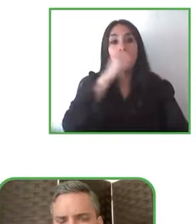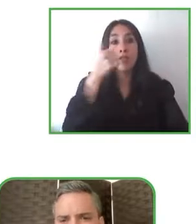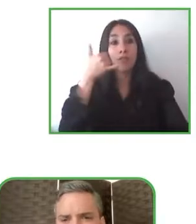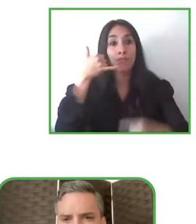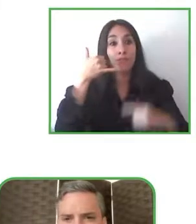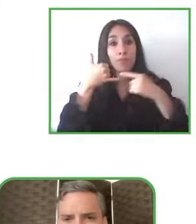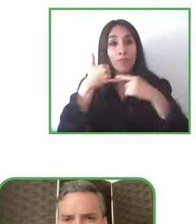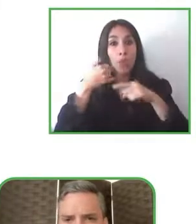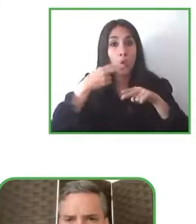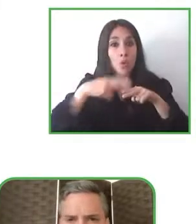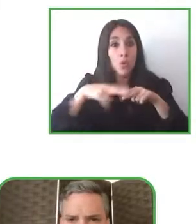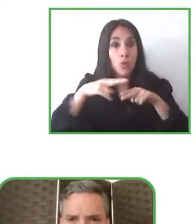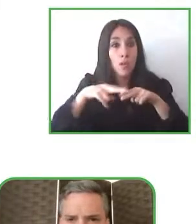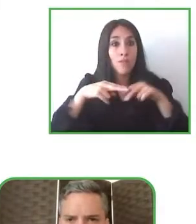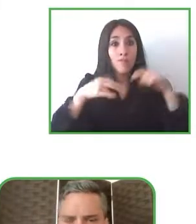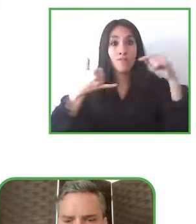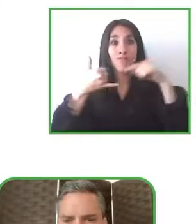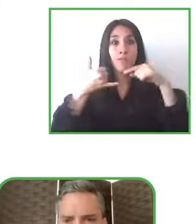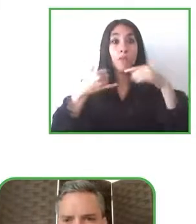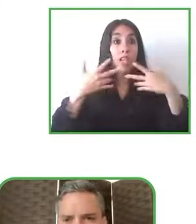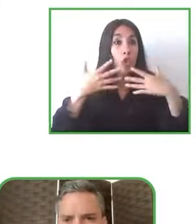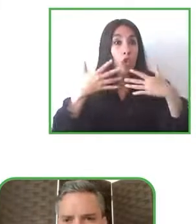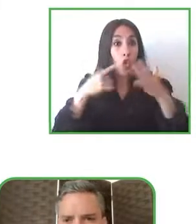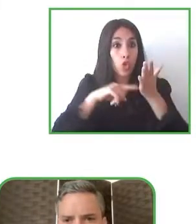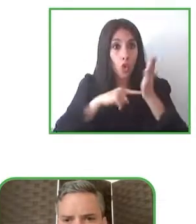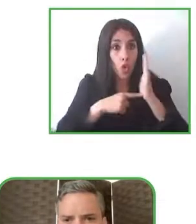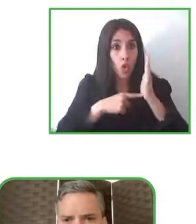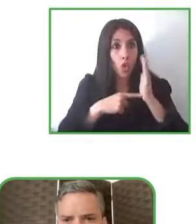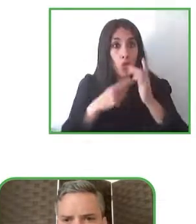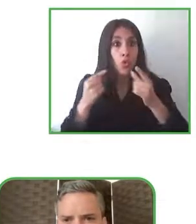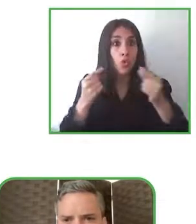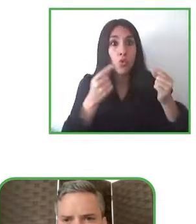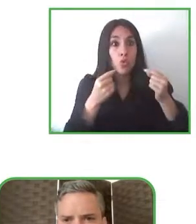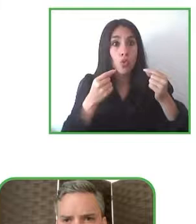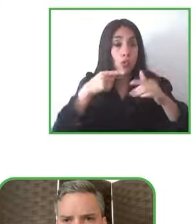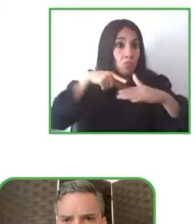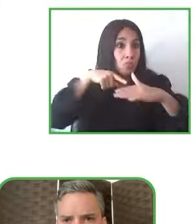use of mobiles it's a tool for creating this accessible culture and it's